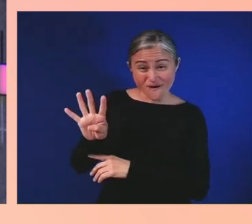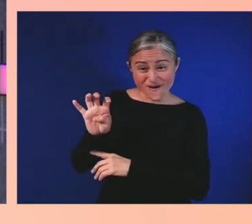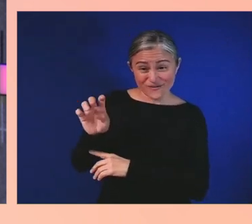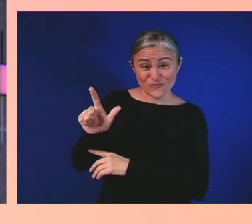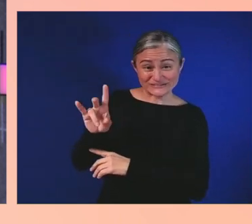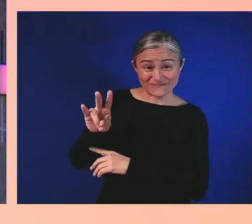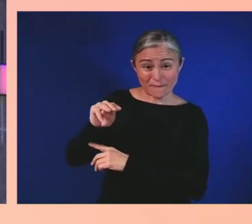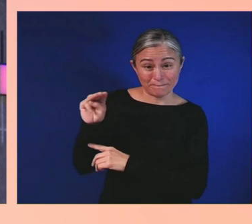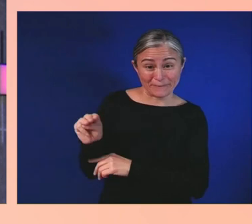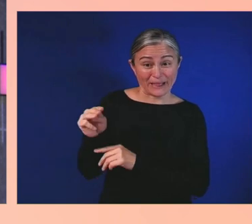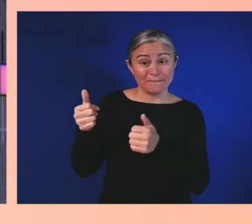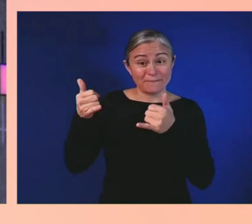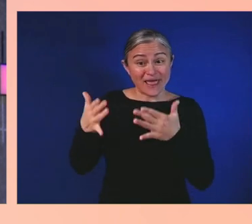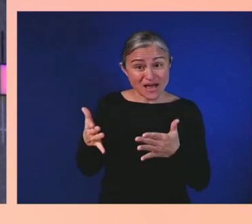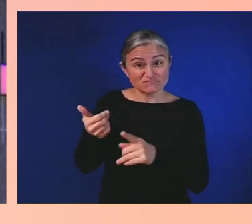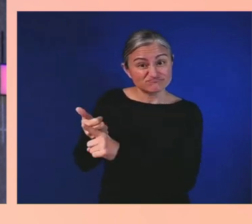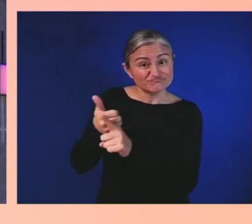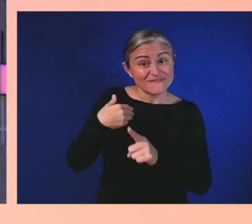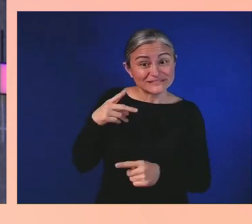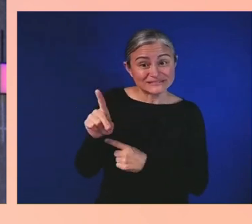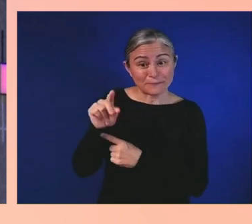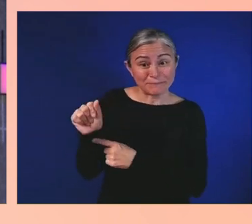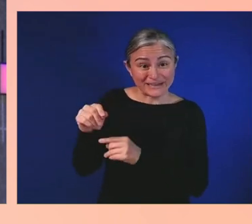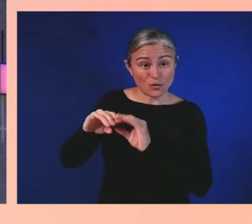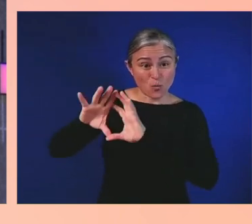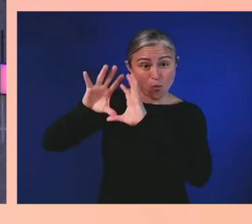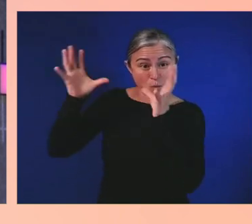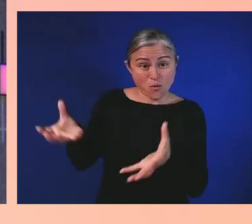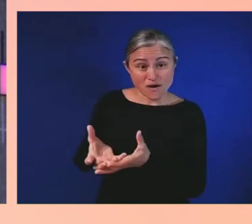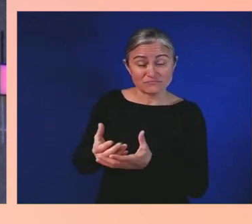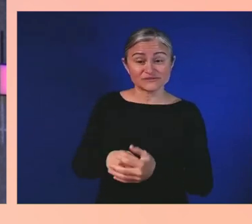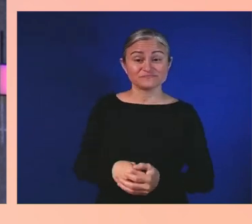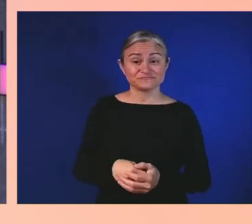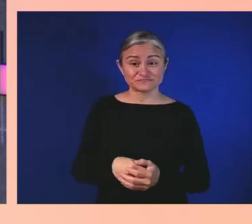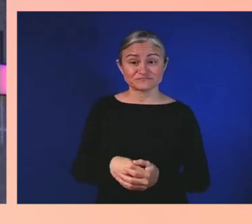When we're intentional about inclusion, we start with our creators.